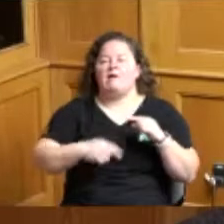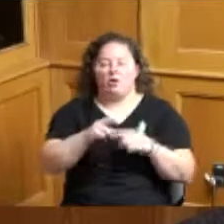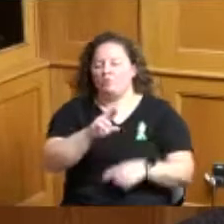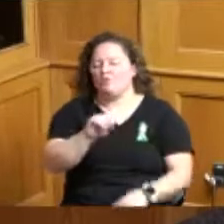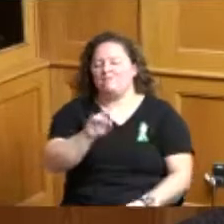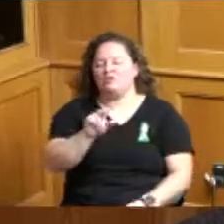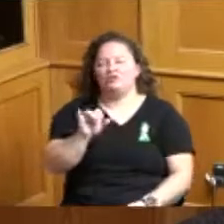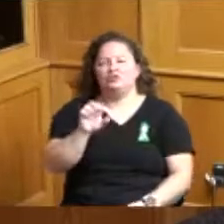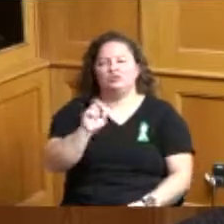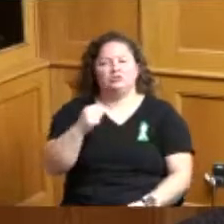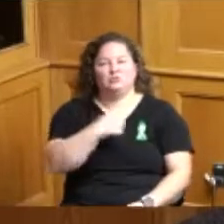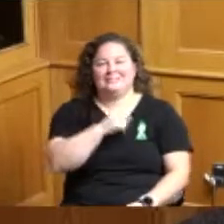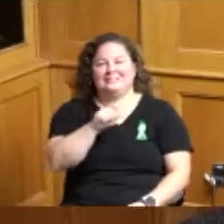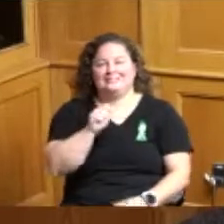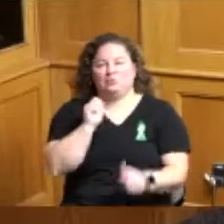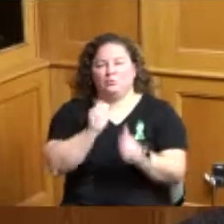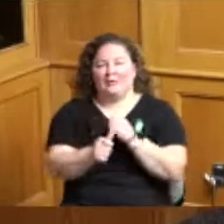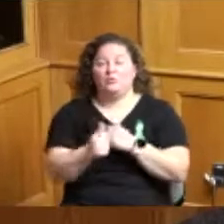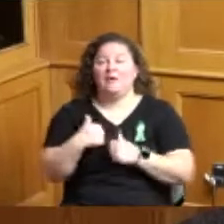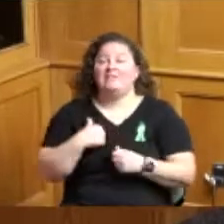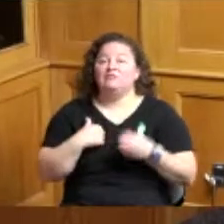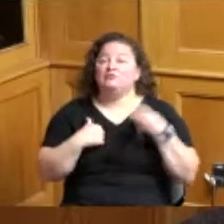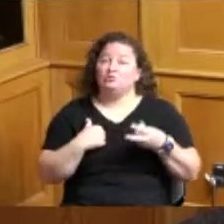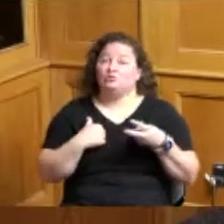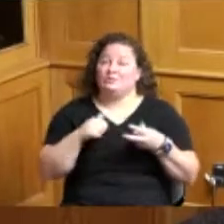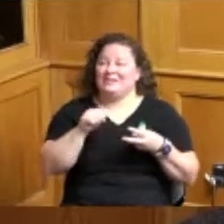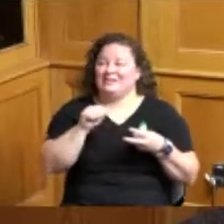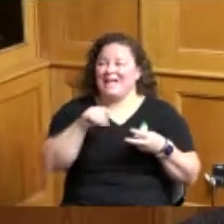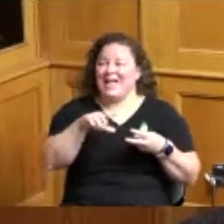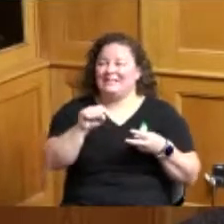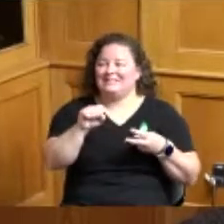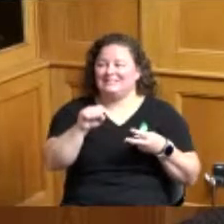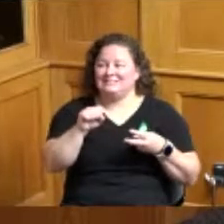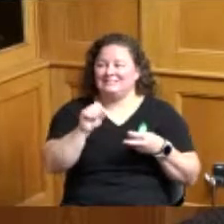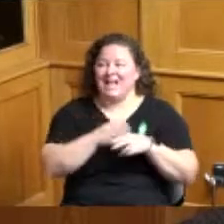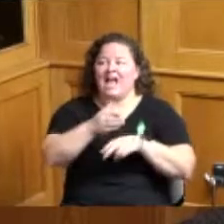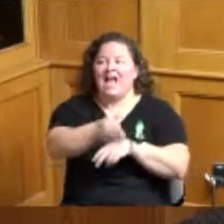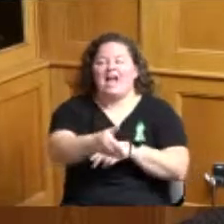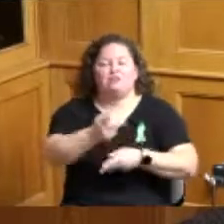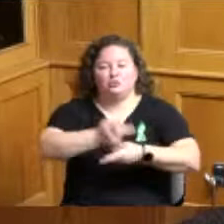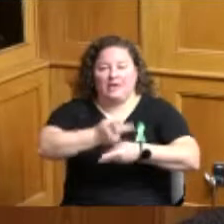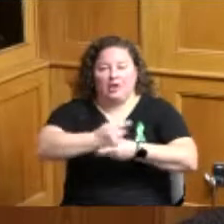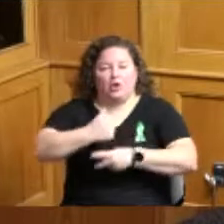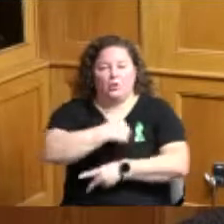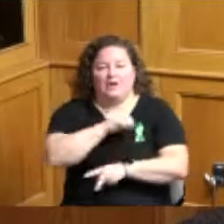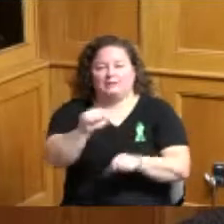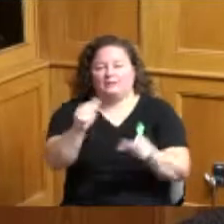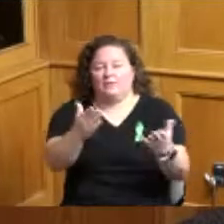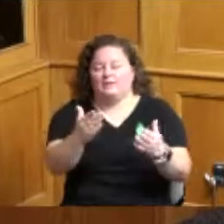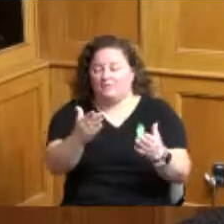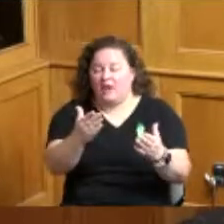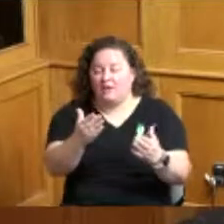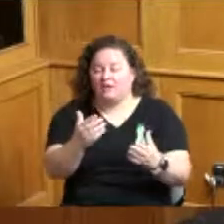there are two aftercare services that are being provided individual individual living after care